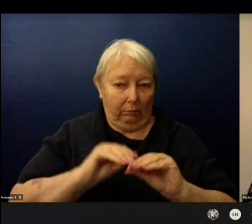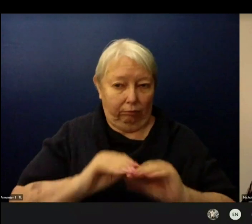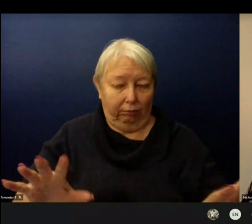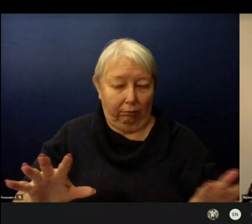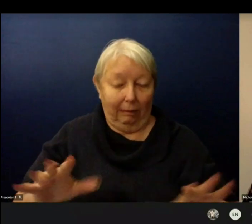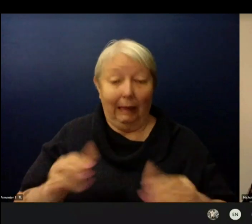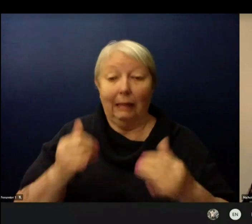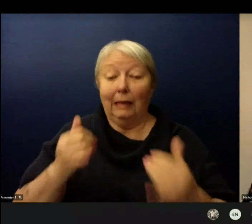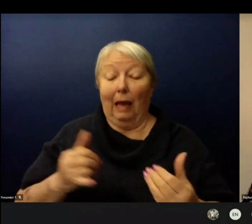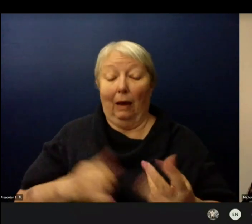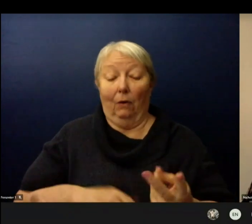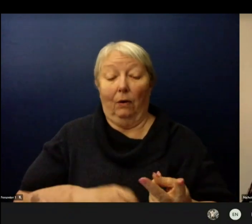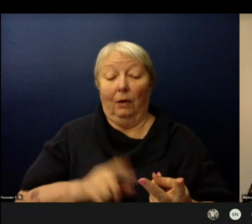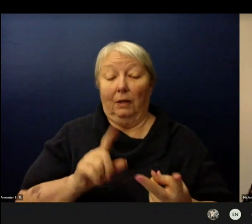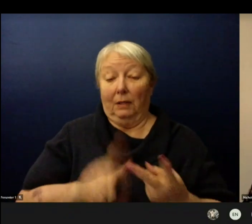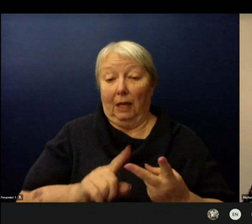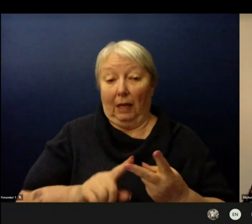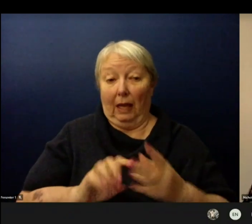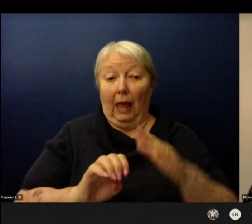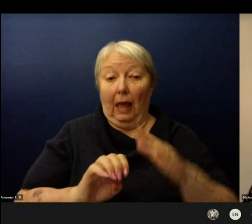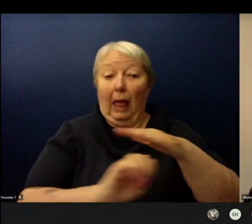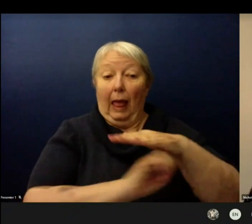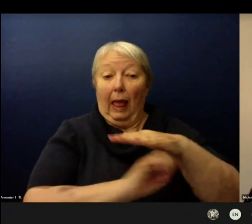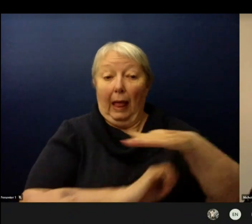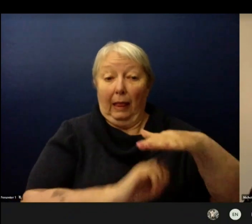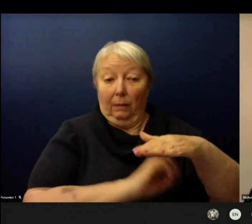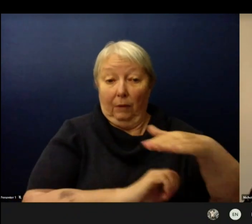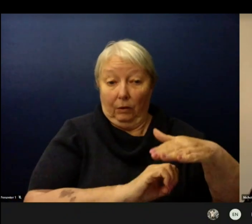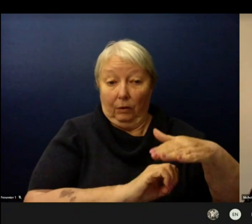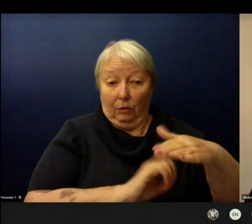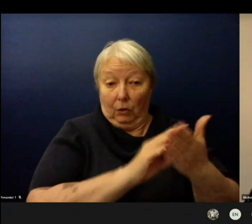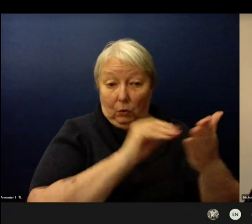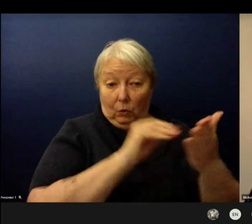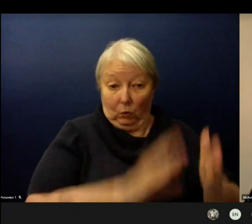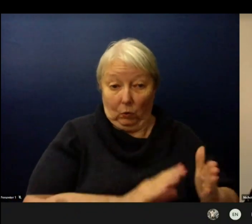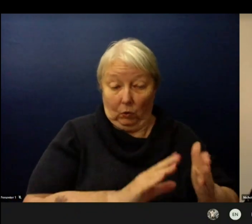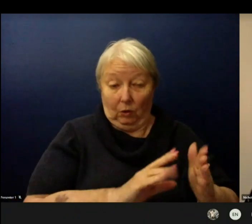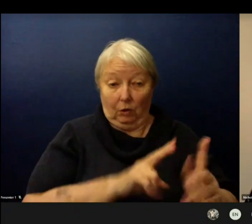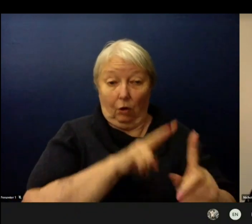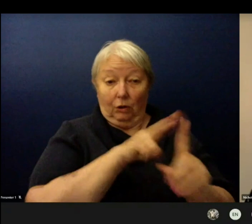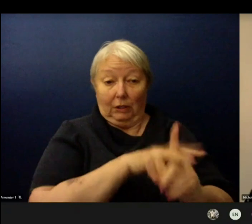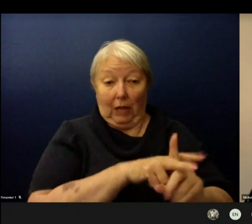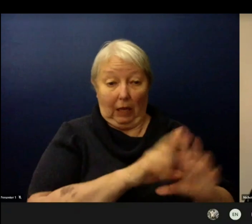Elementary students are assigned to a cohort which is comprised of approximately